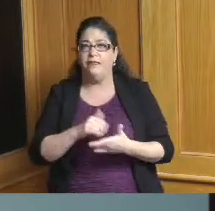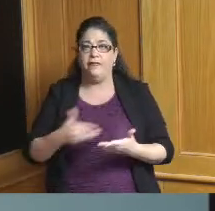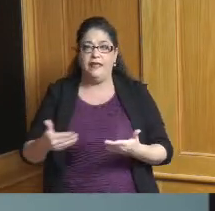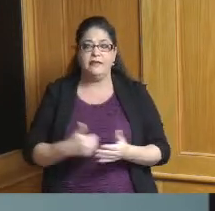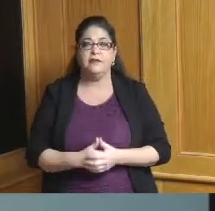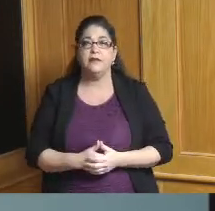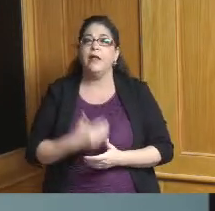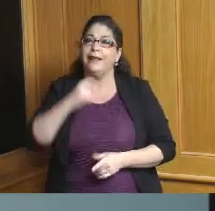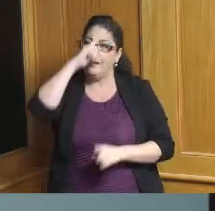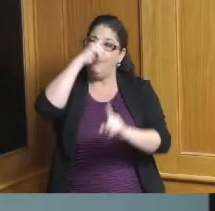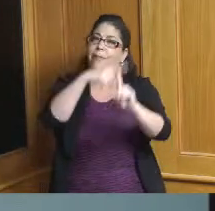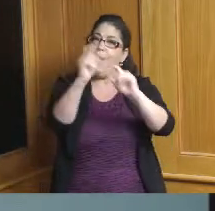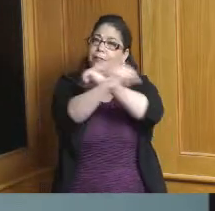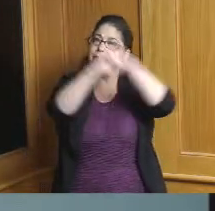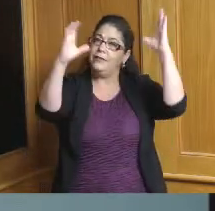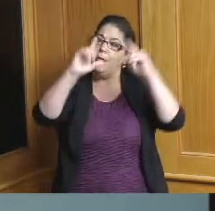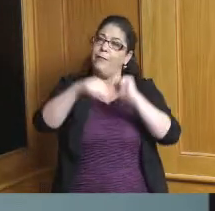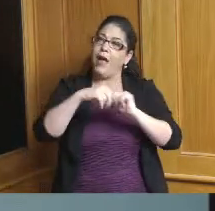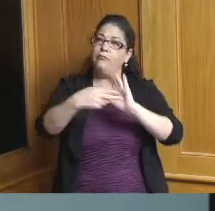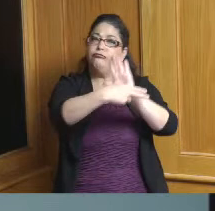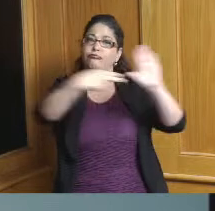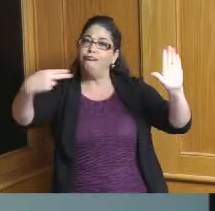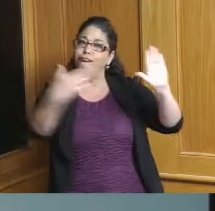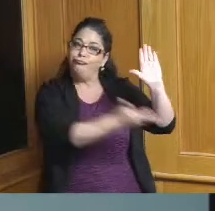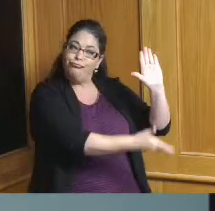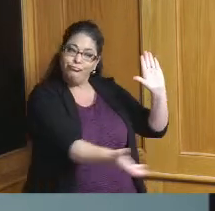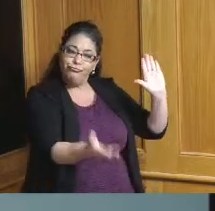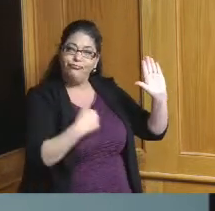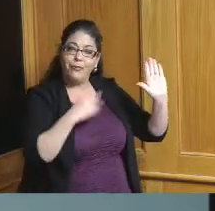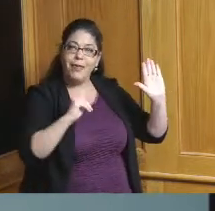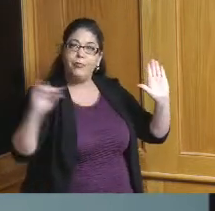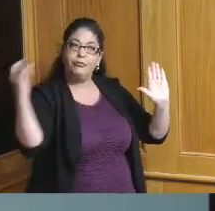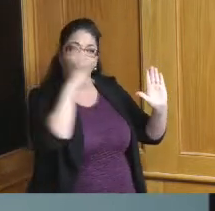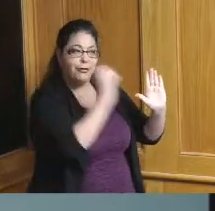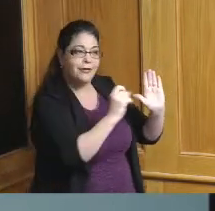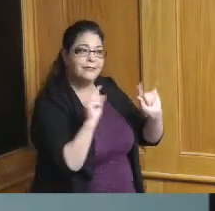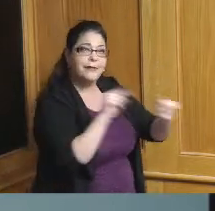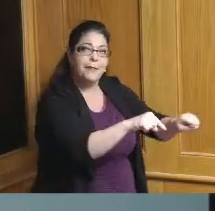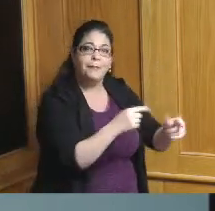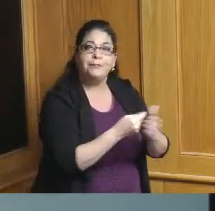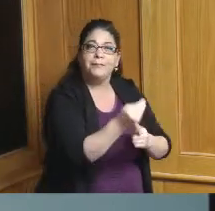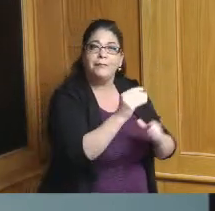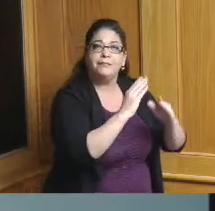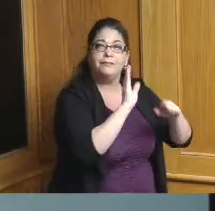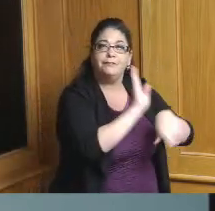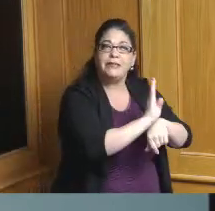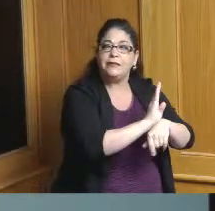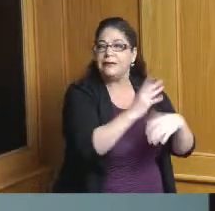and amenity all of that is about taking advantage of our obsolete real estate in